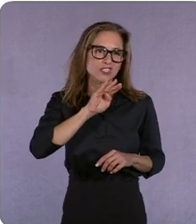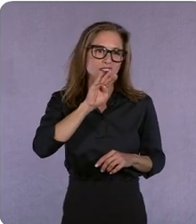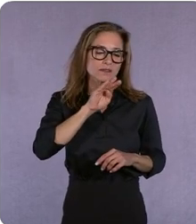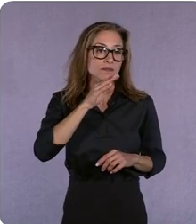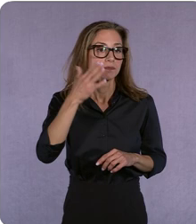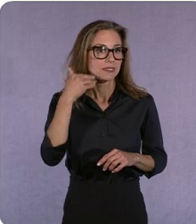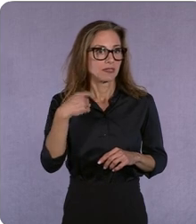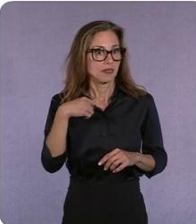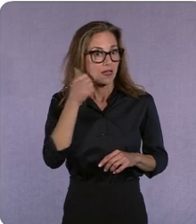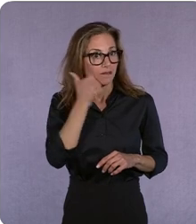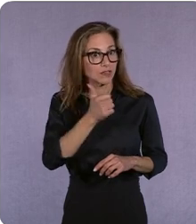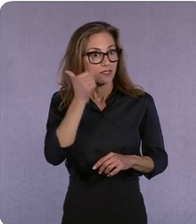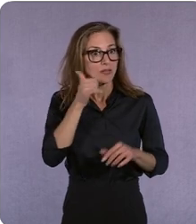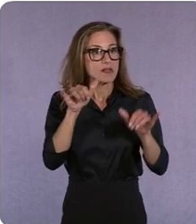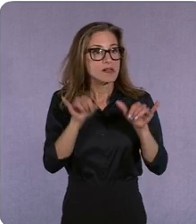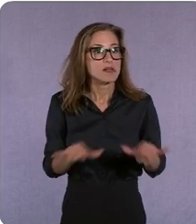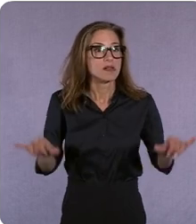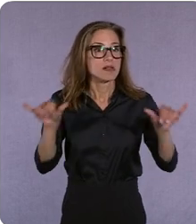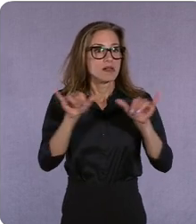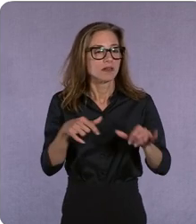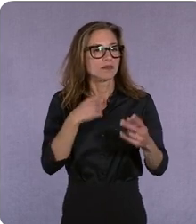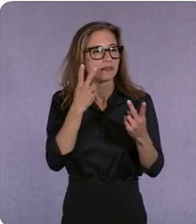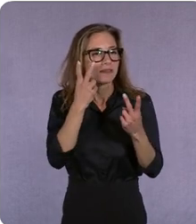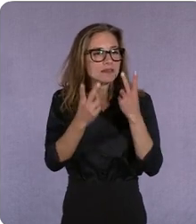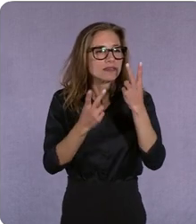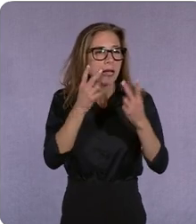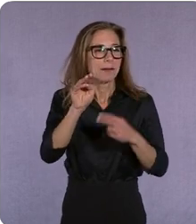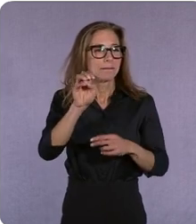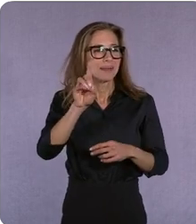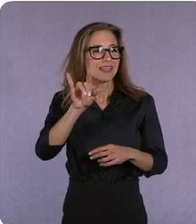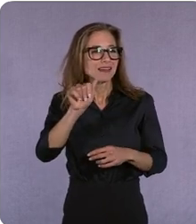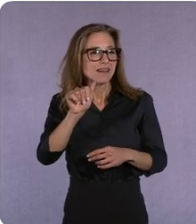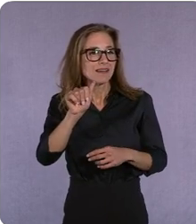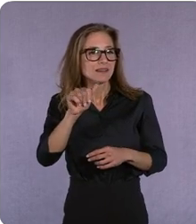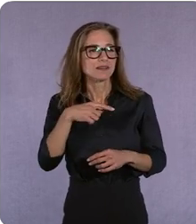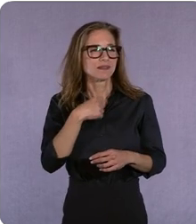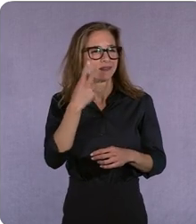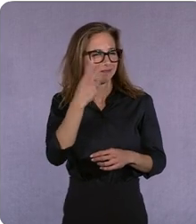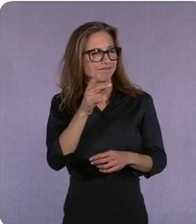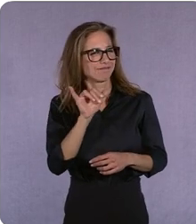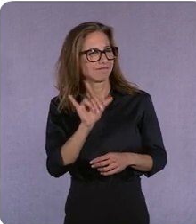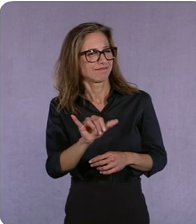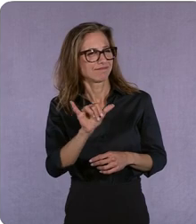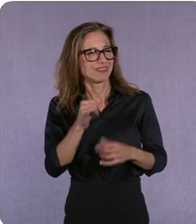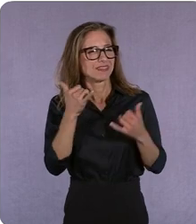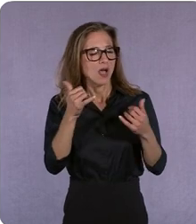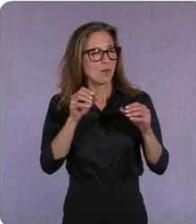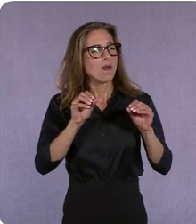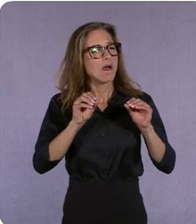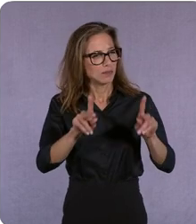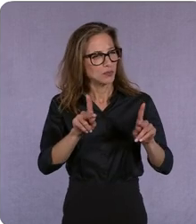in media. And the equal side of that was the opportunity, and i think what we saw was audiences